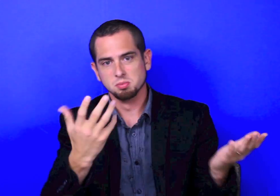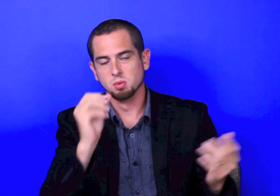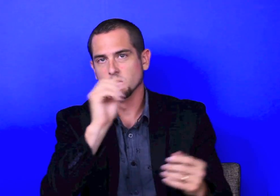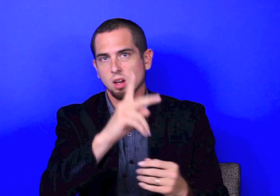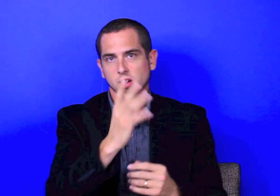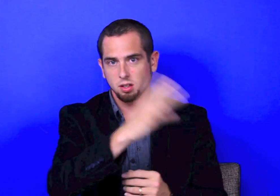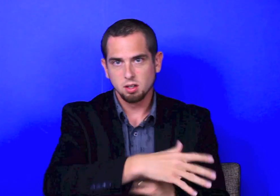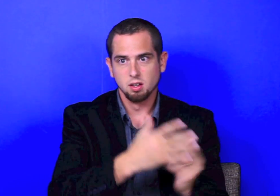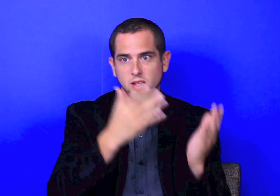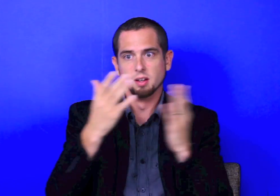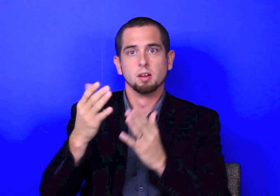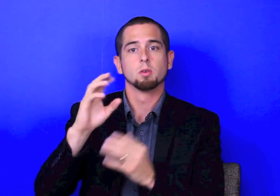Okay what else? Deaf Newspaper? That's okay, moving on.